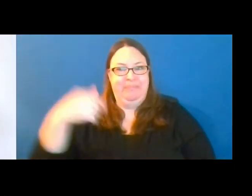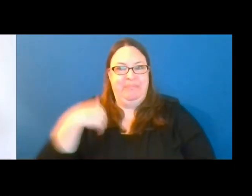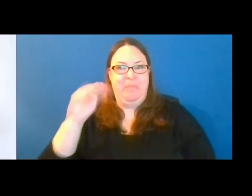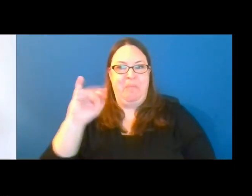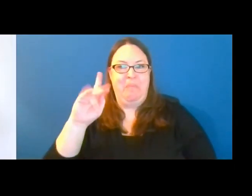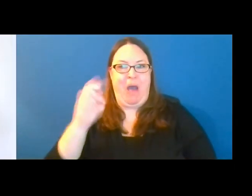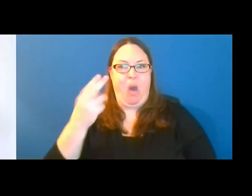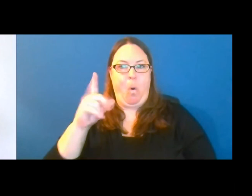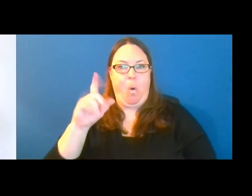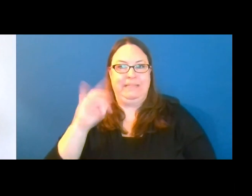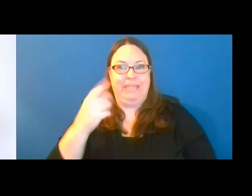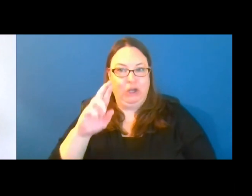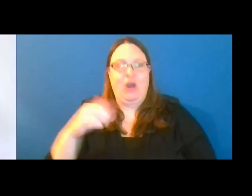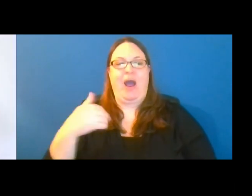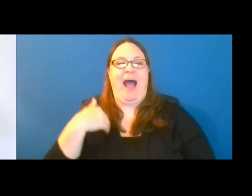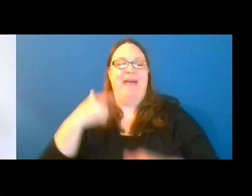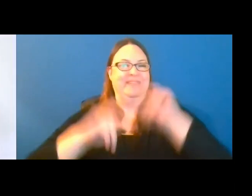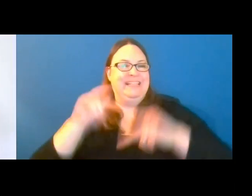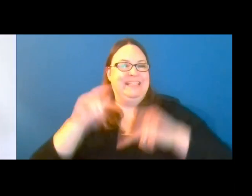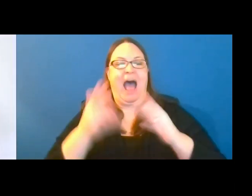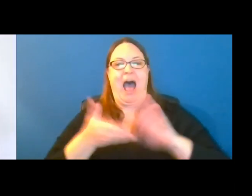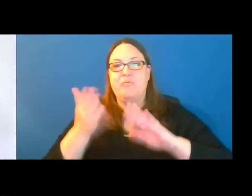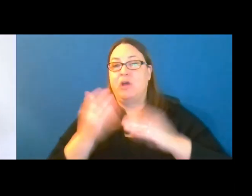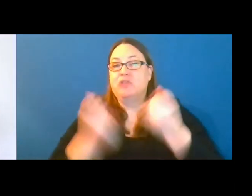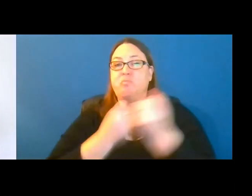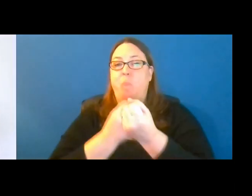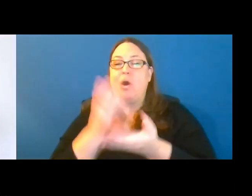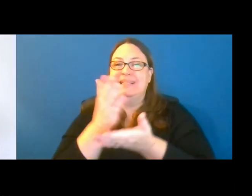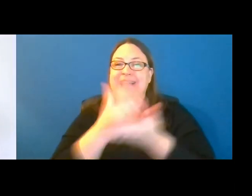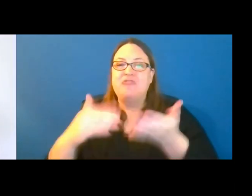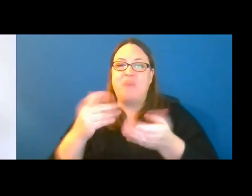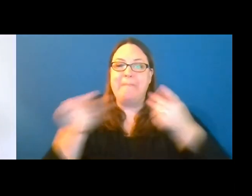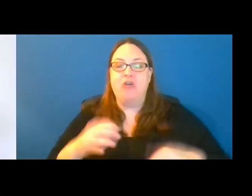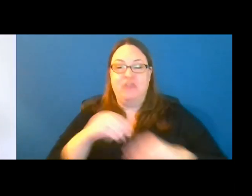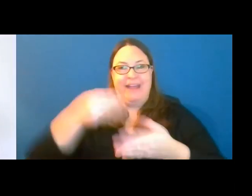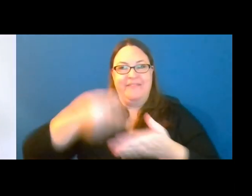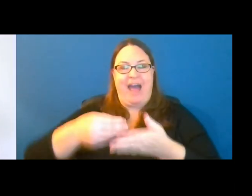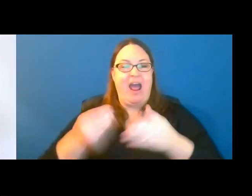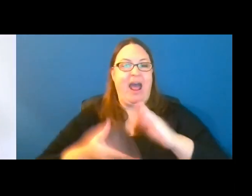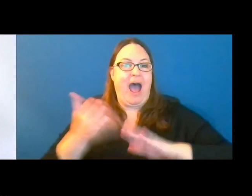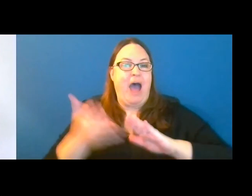I'm the Facilities, Operations and Support Section manager in the Finance and Operations Division of the DNR.